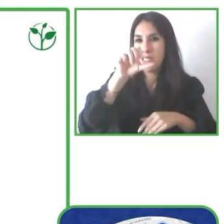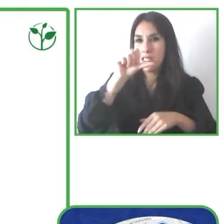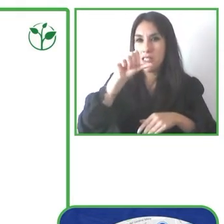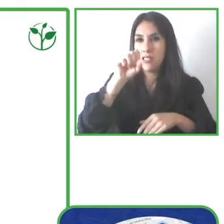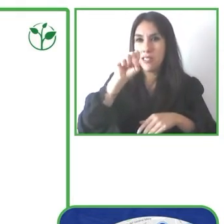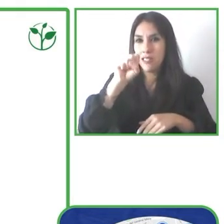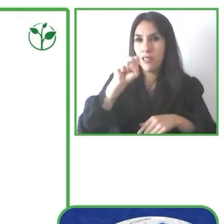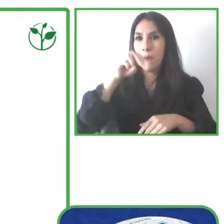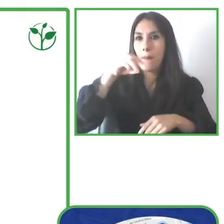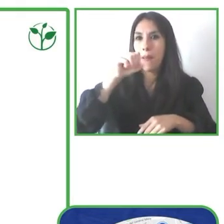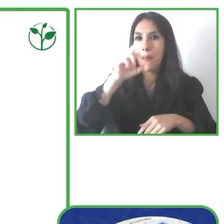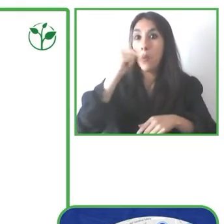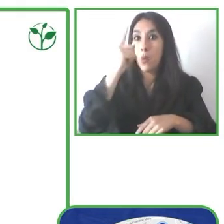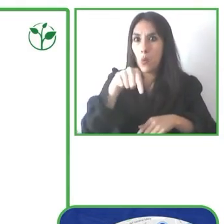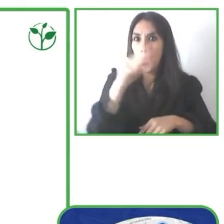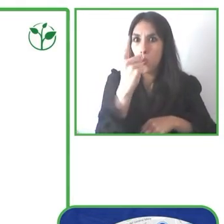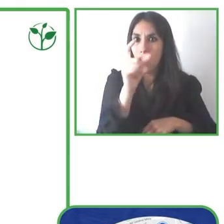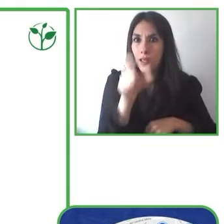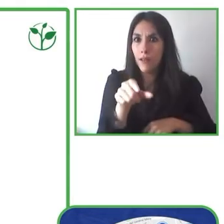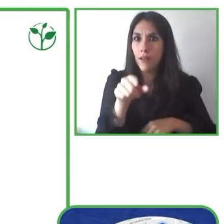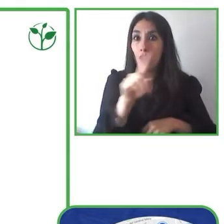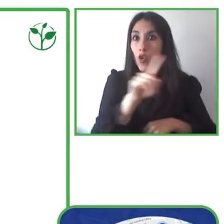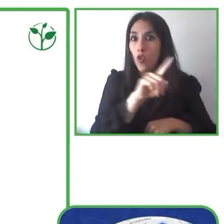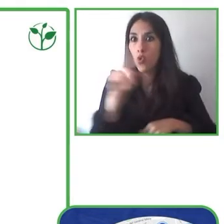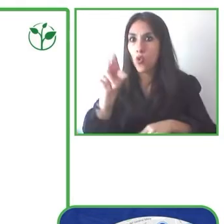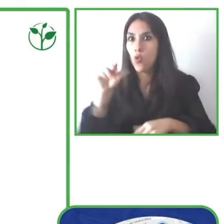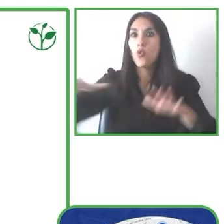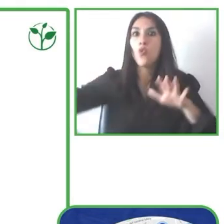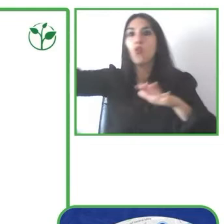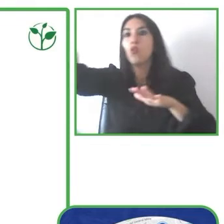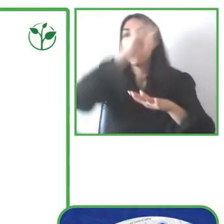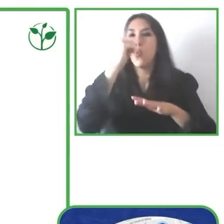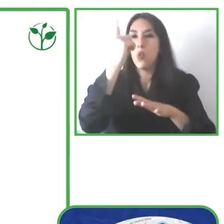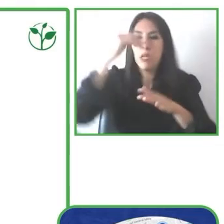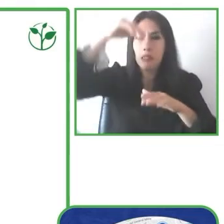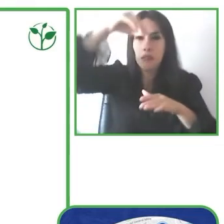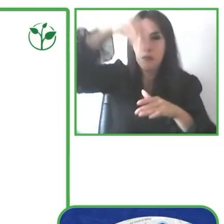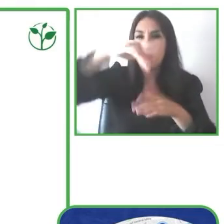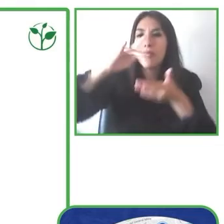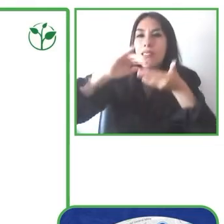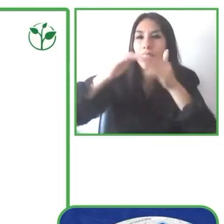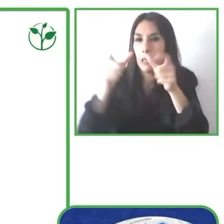is the focus rather than the city, because why should the user also have to